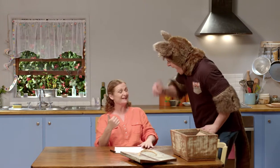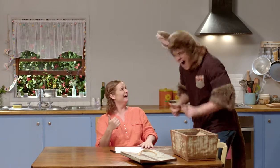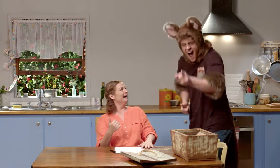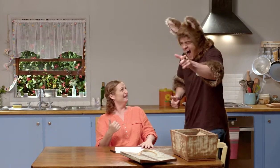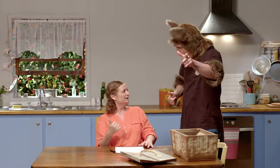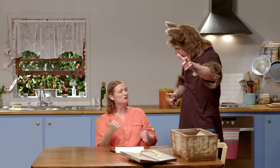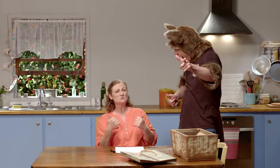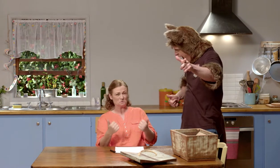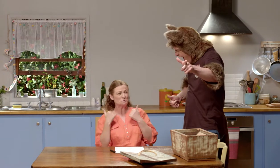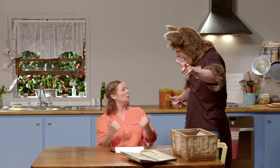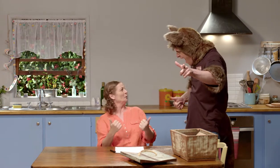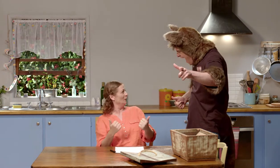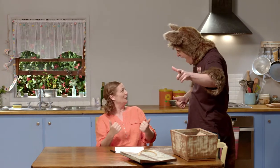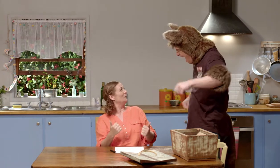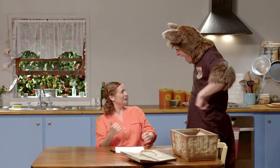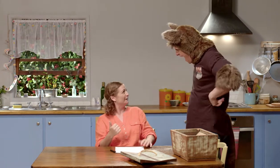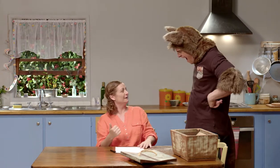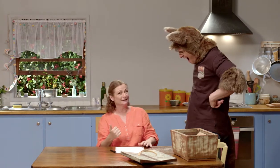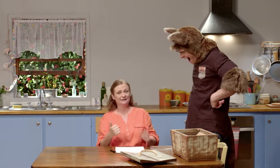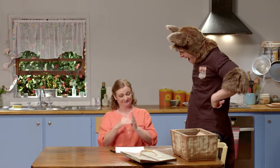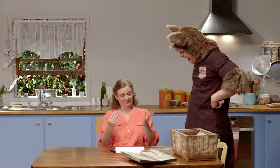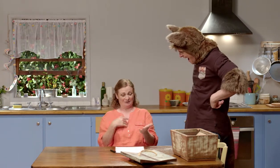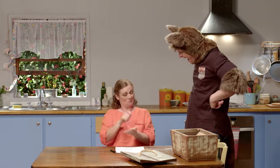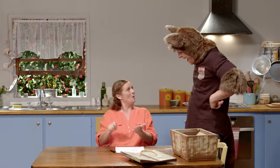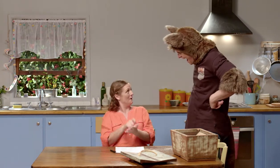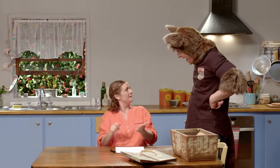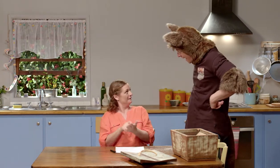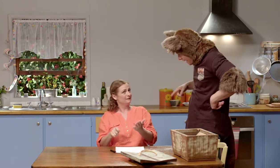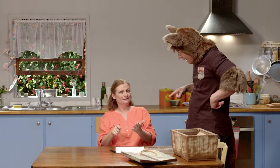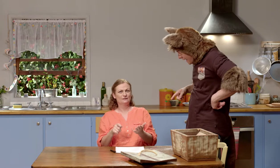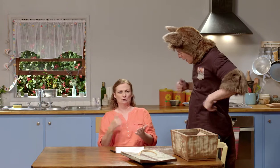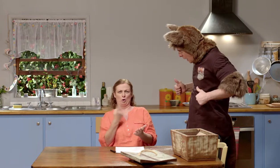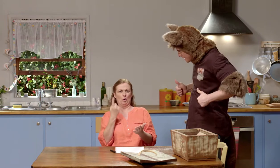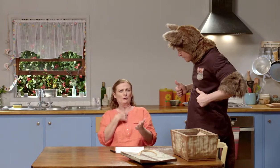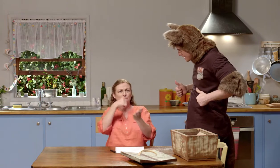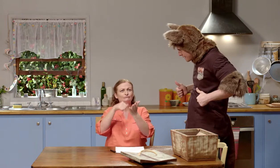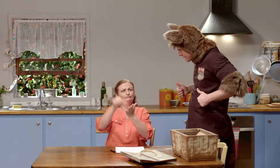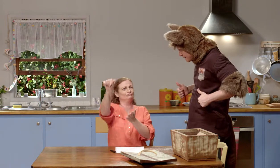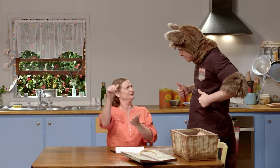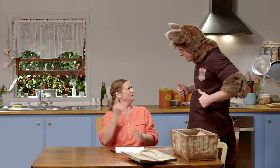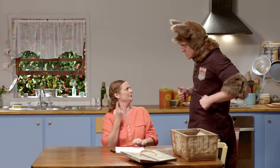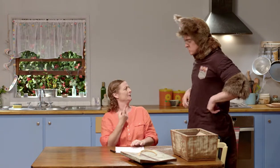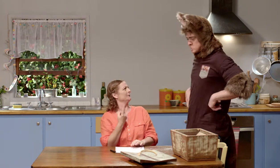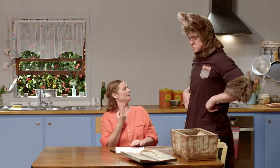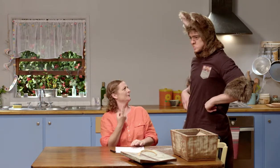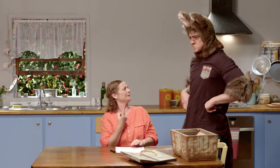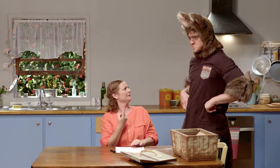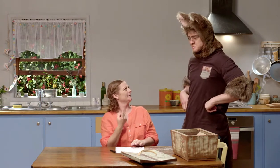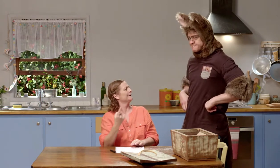Sally, that looked great. Yes, it was good. Well, I'm ready to write. Who are we going to write to?